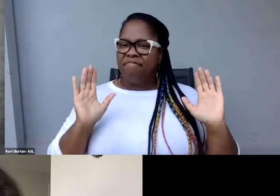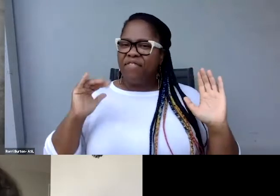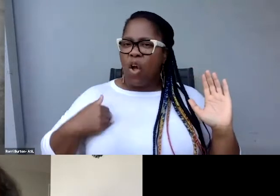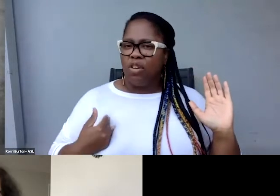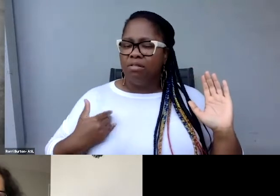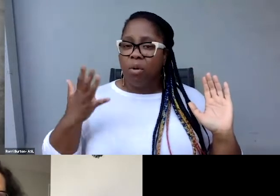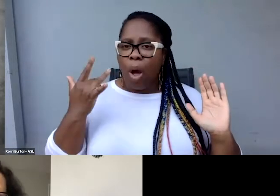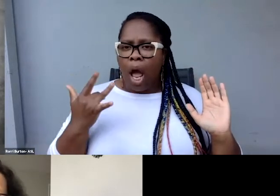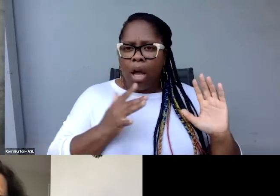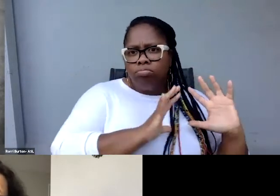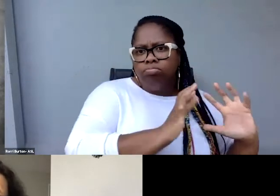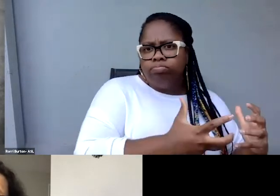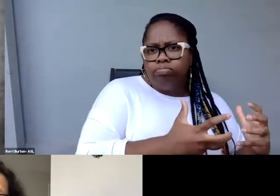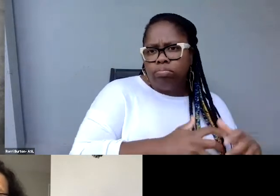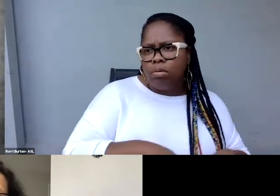We live in a highly